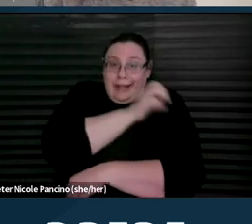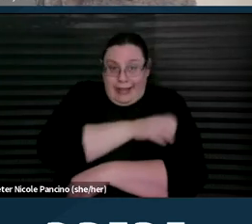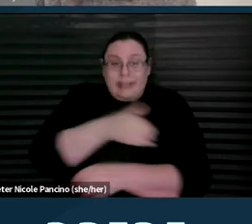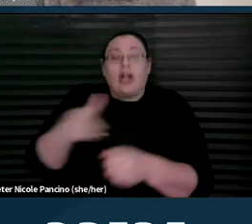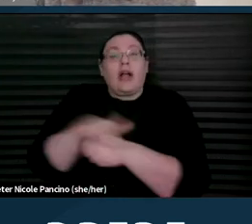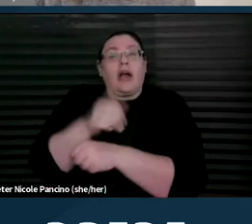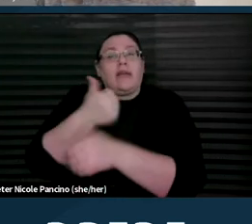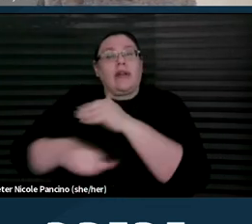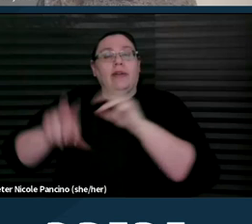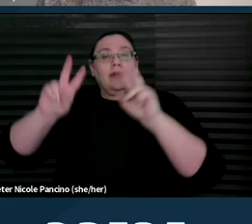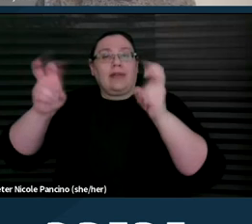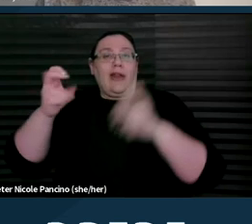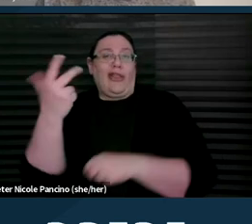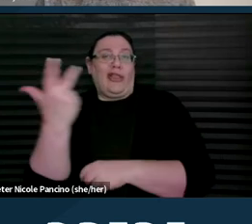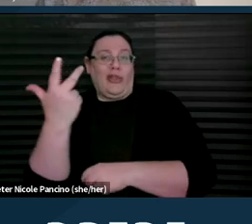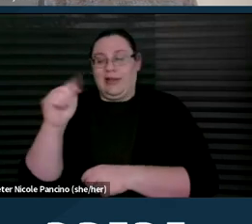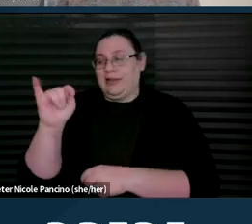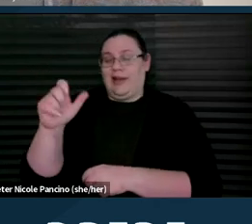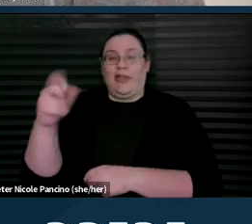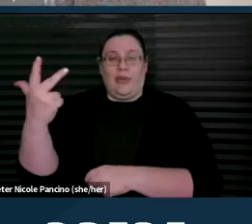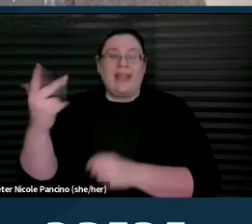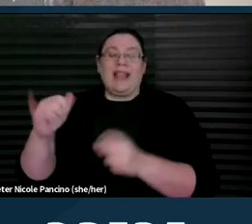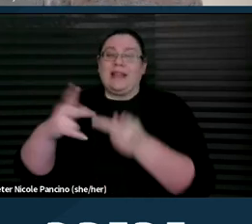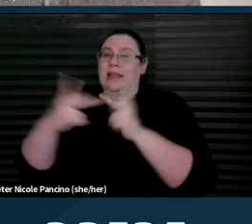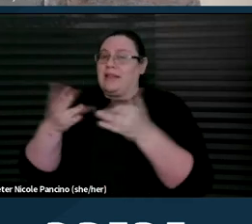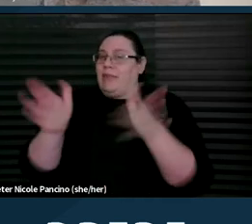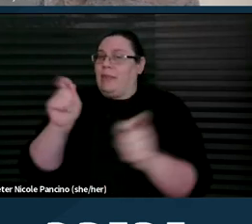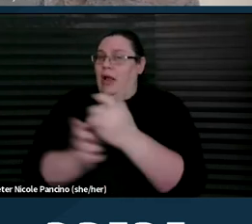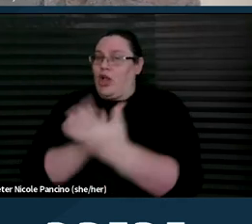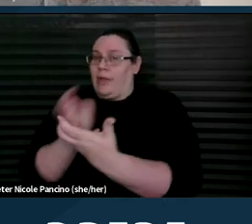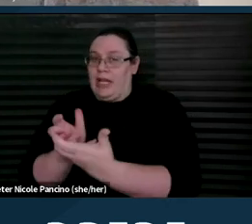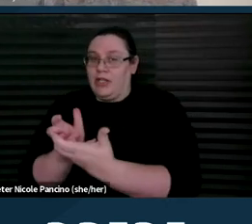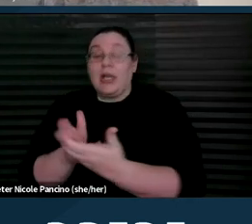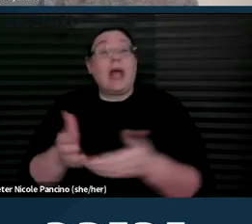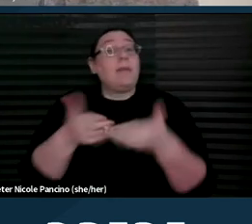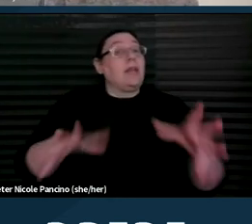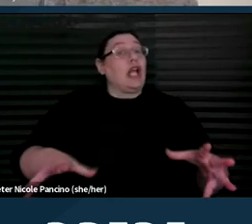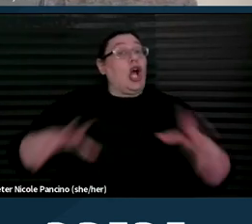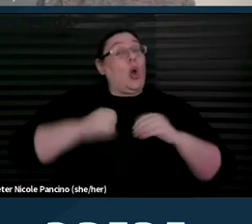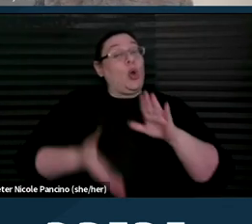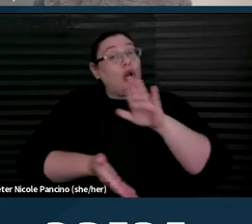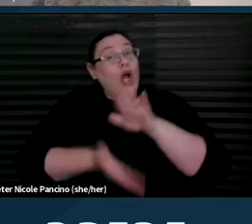as places of public accommodation. And publicly owned and operated entities are covered